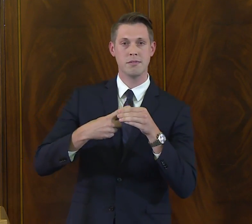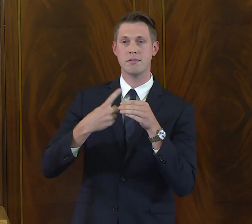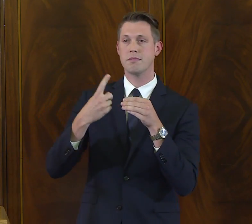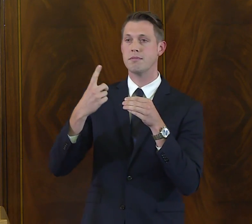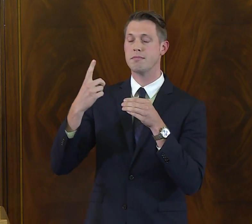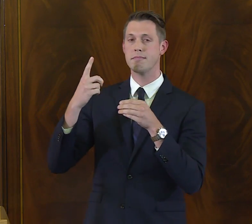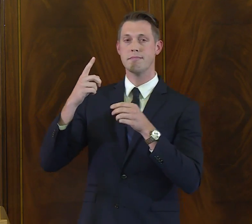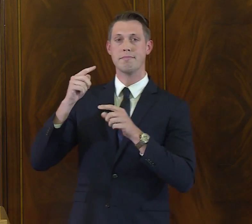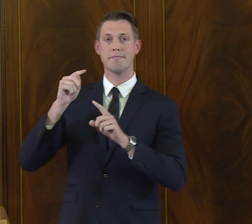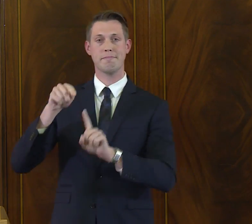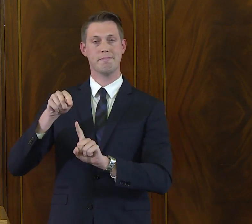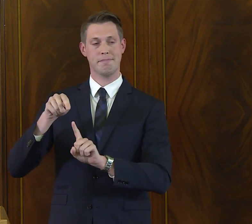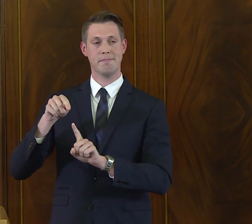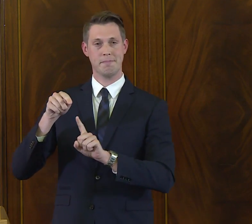So we started this event